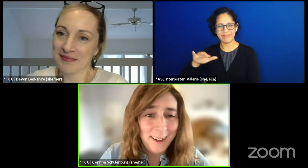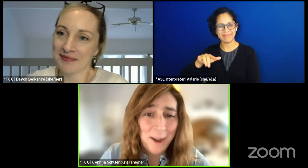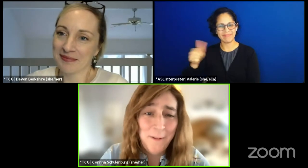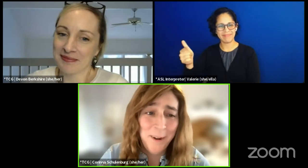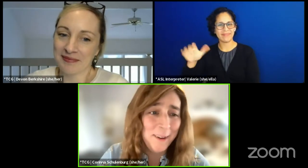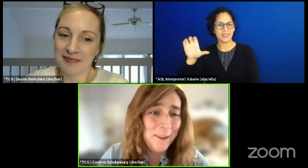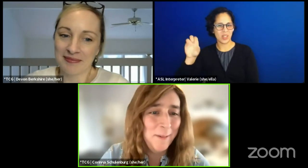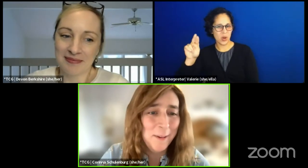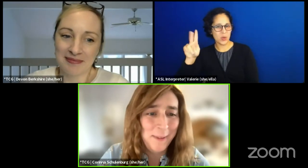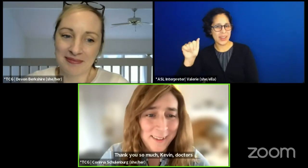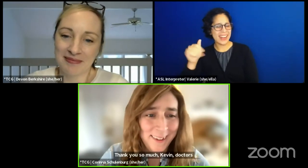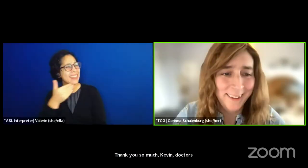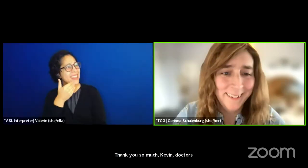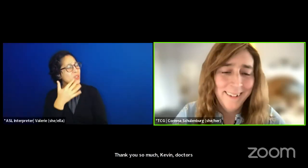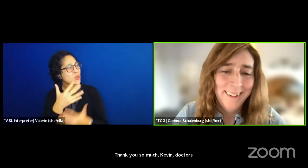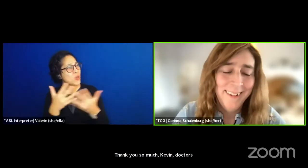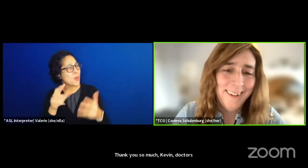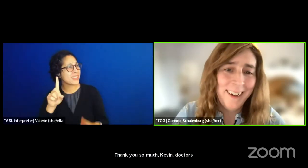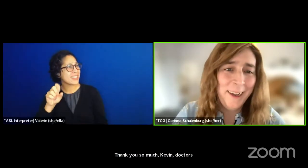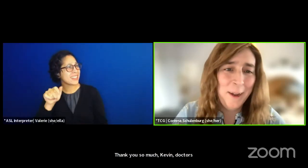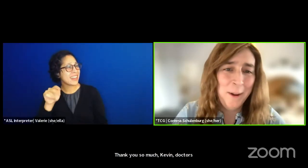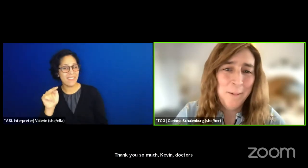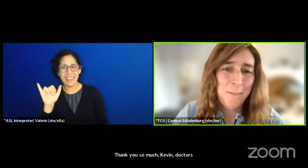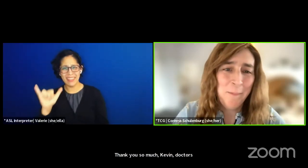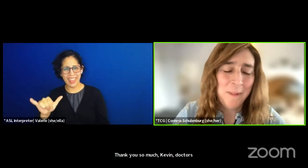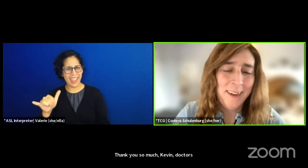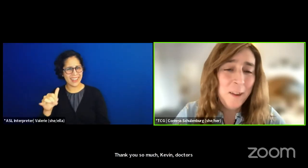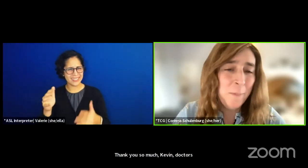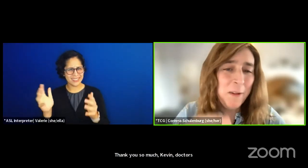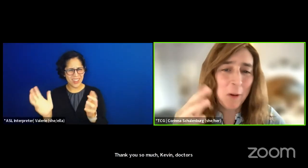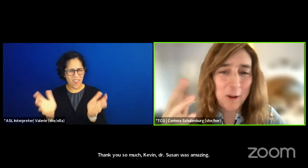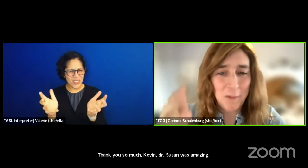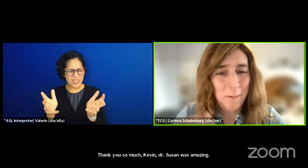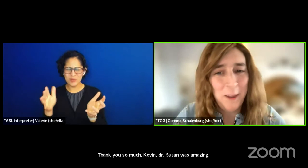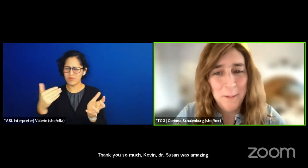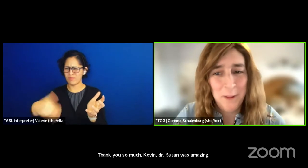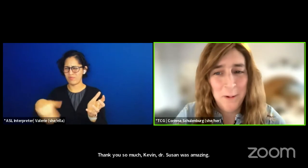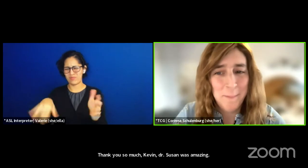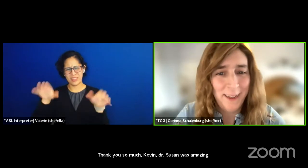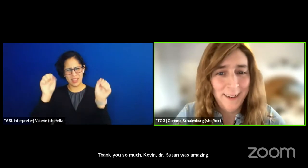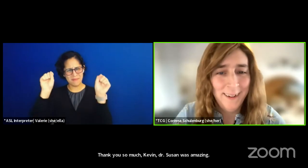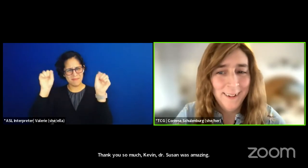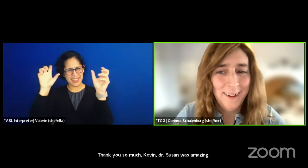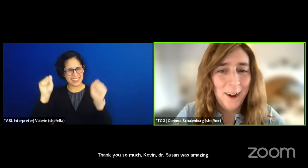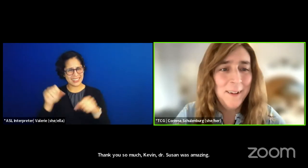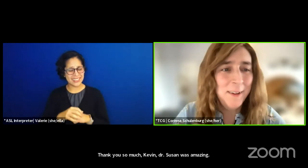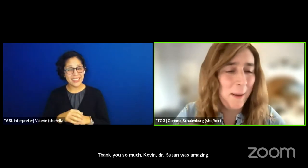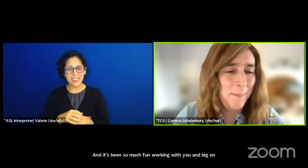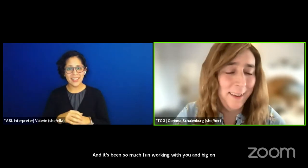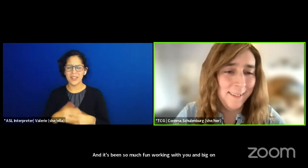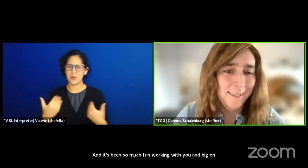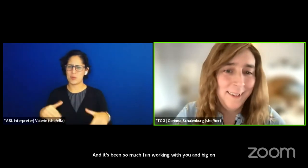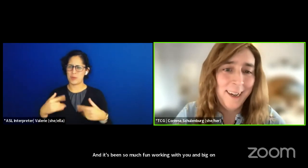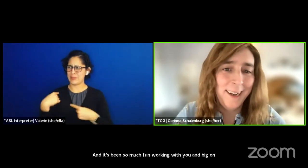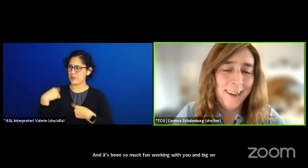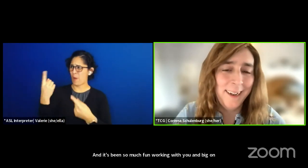That conversation was amazing. It's been so much fun working with you and Big on this summit.